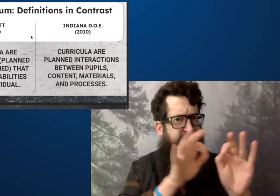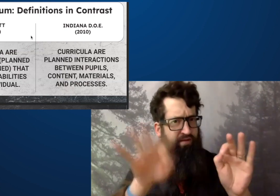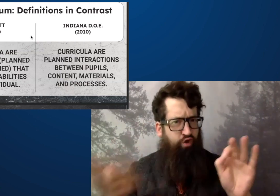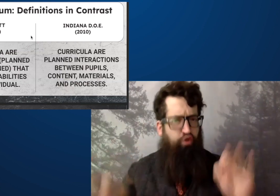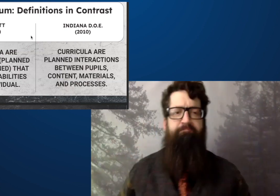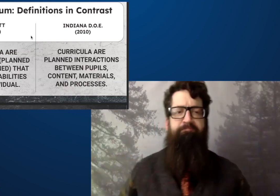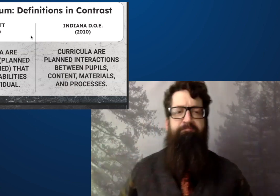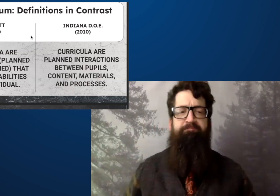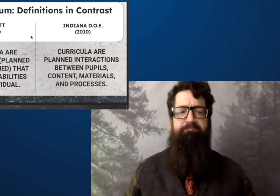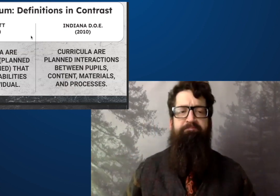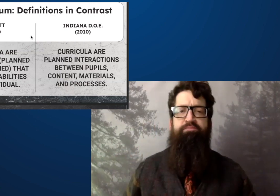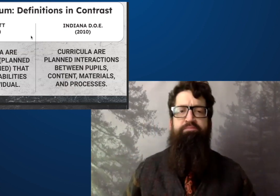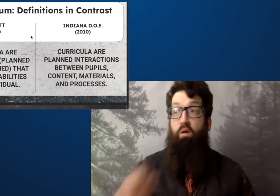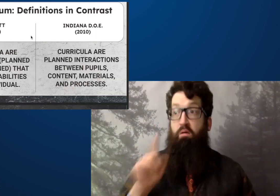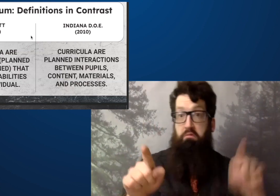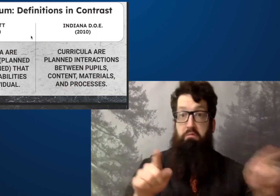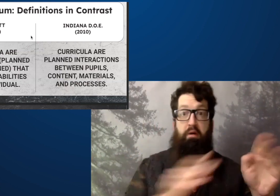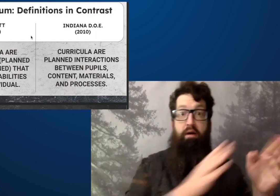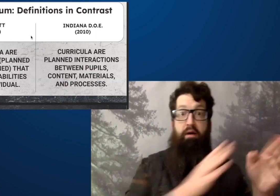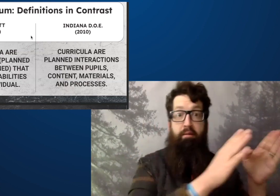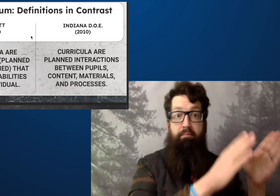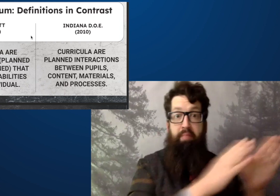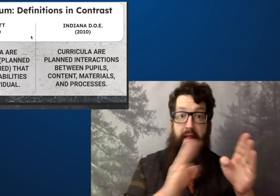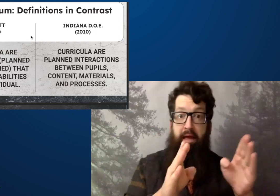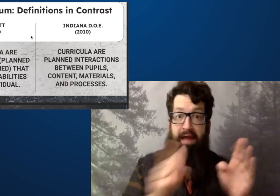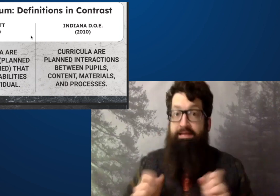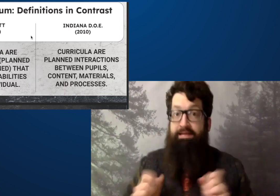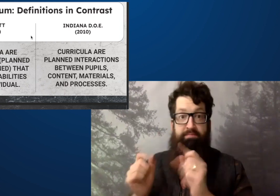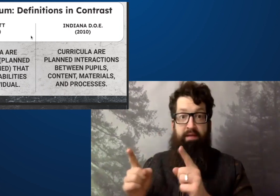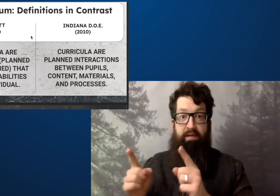Now it's stated very interestingly.